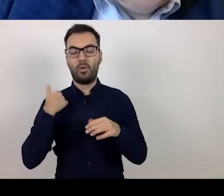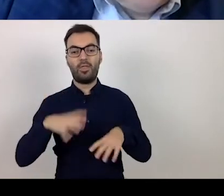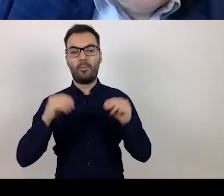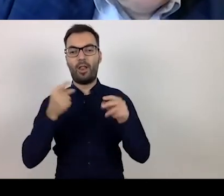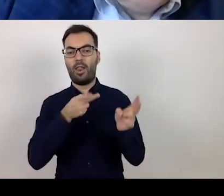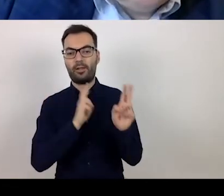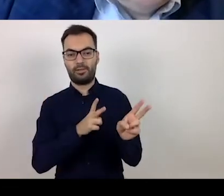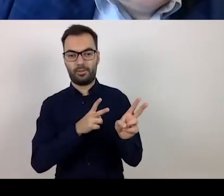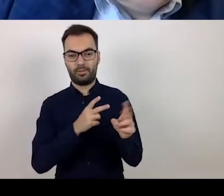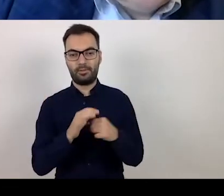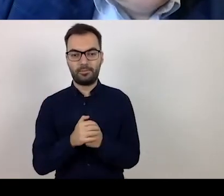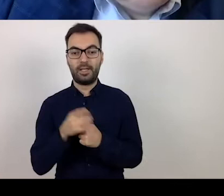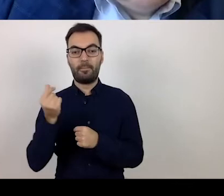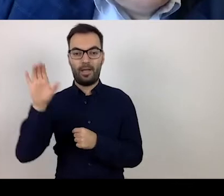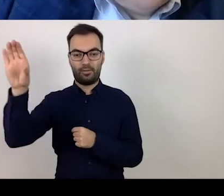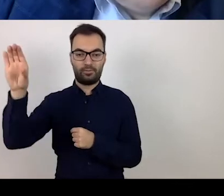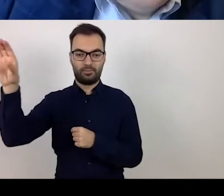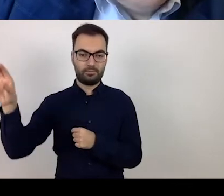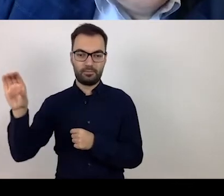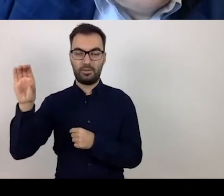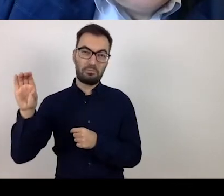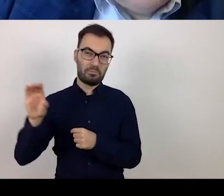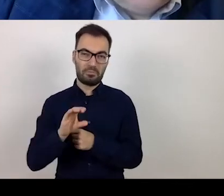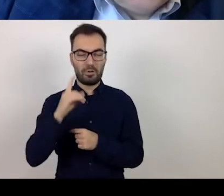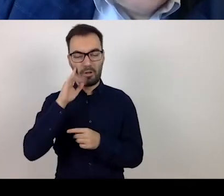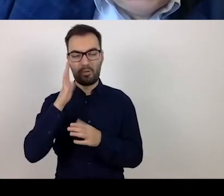The money will be transferred to Poland in mid-December.